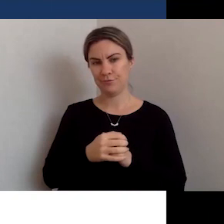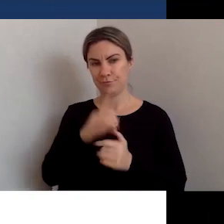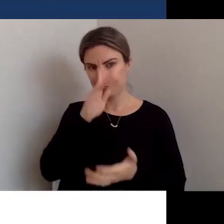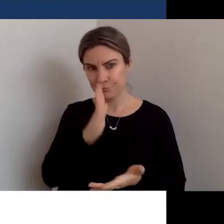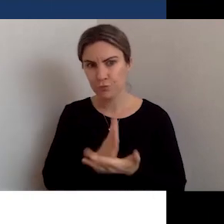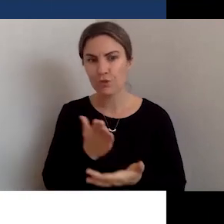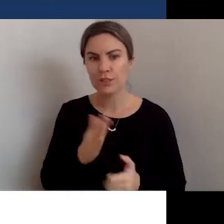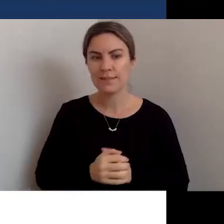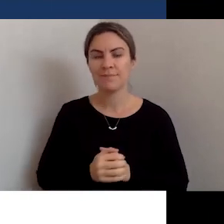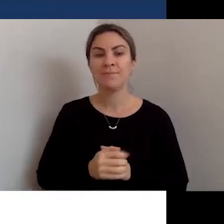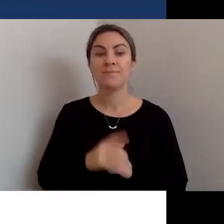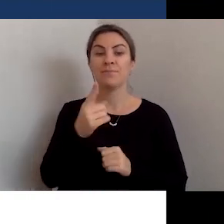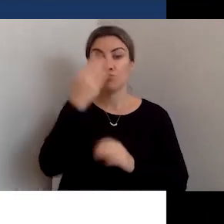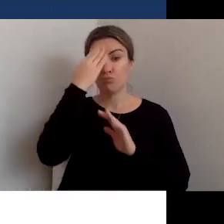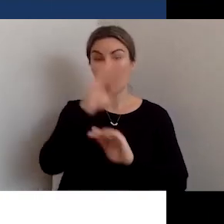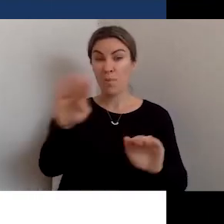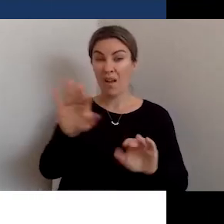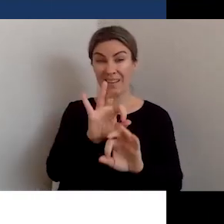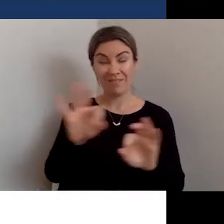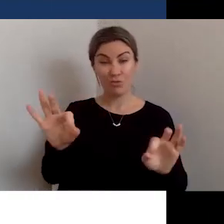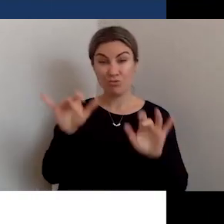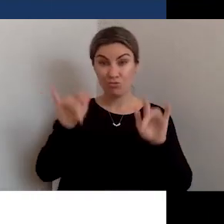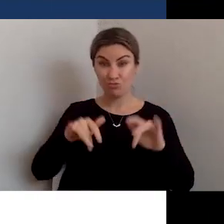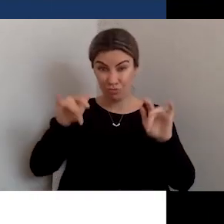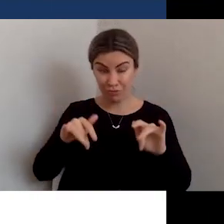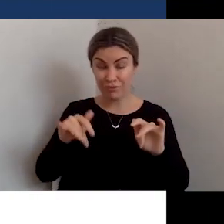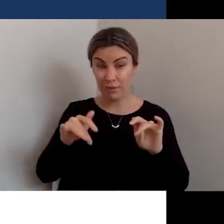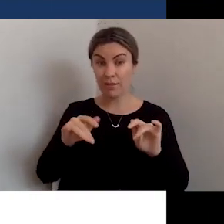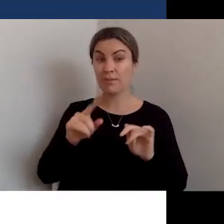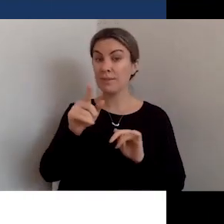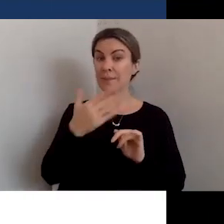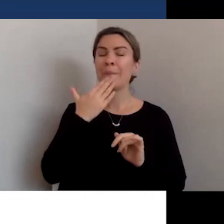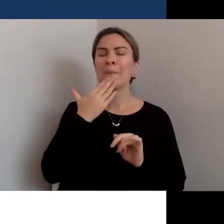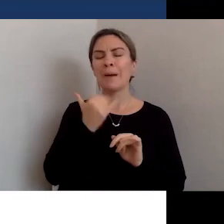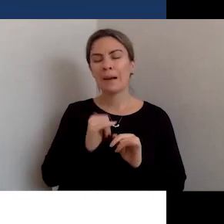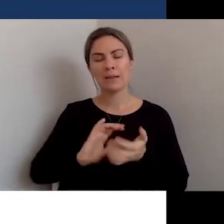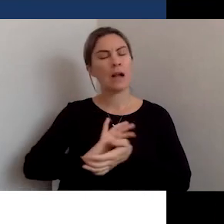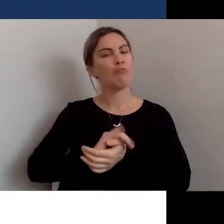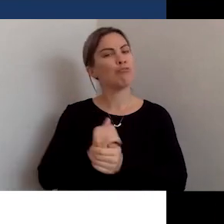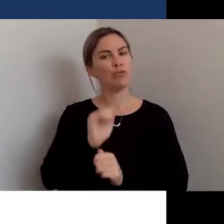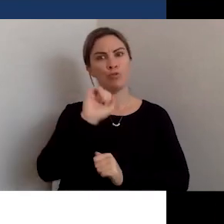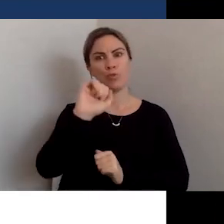we really appreciate your thoughts in our midpoint survey to let us